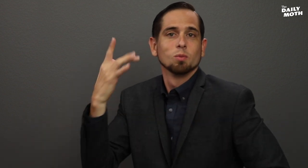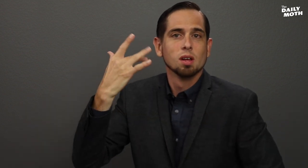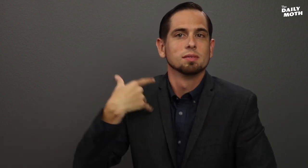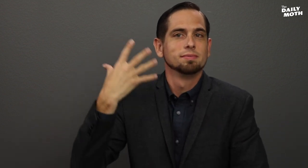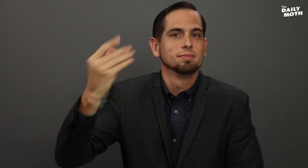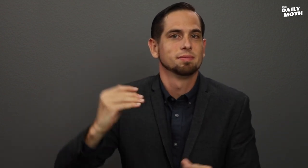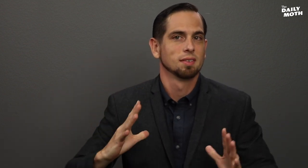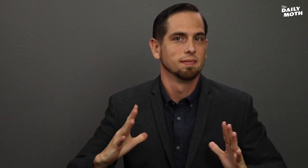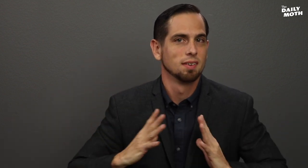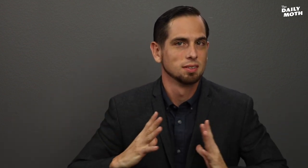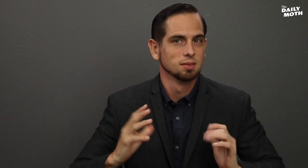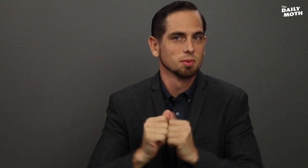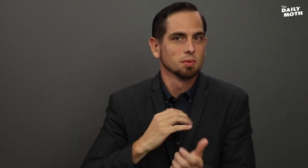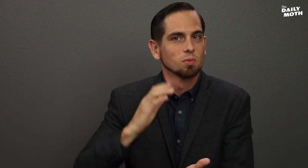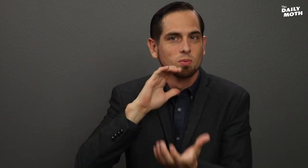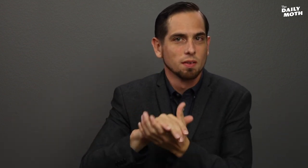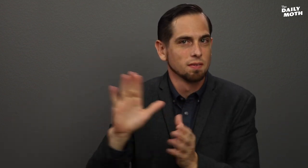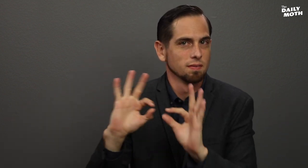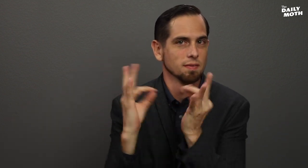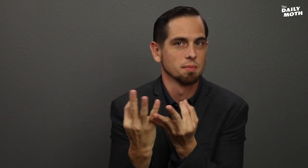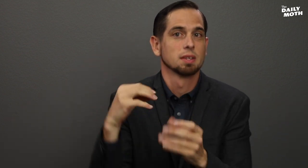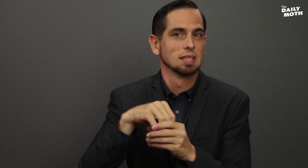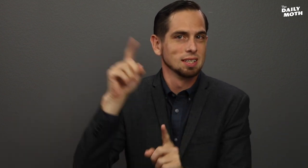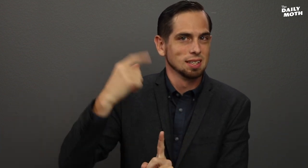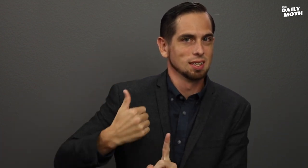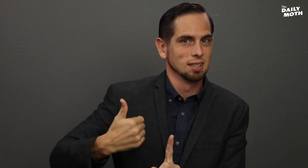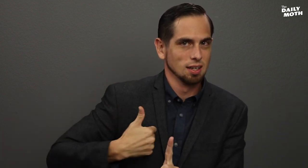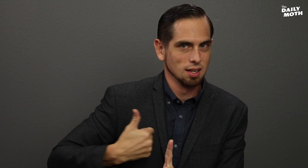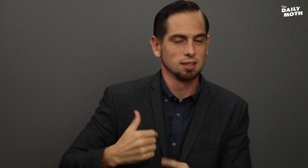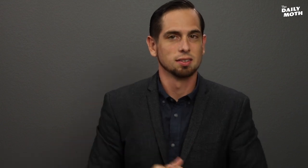because I will be going on vacation with my wife’s family in Canada.